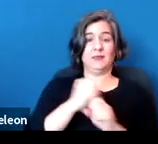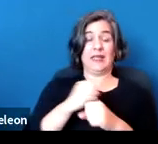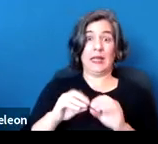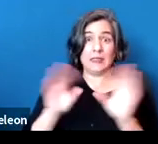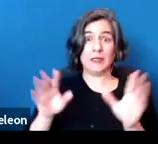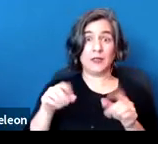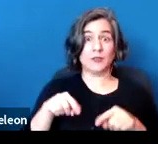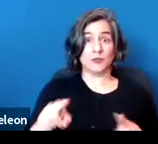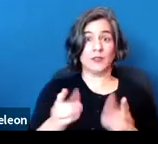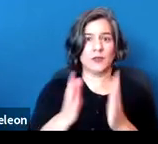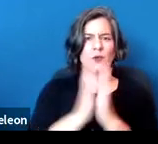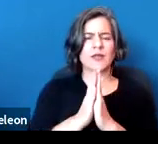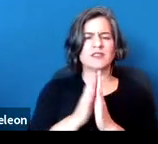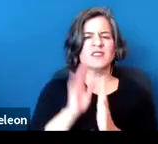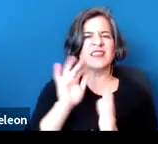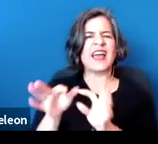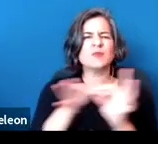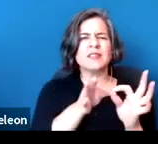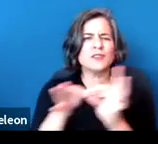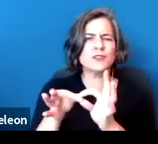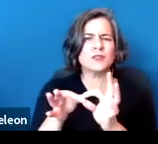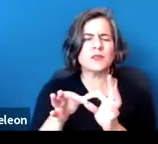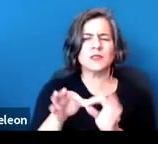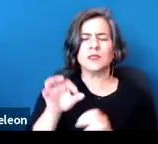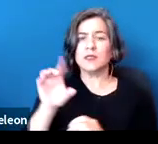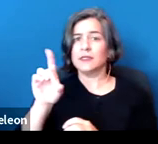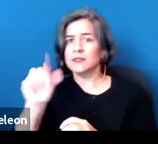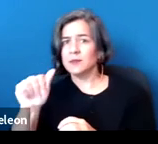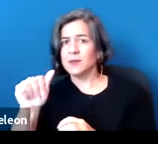the relationship between the disability and the barrier